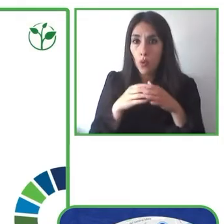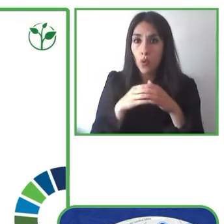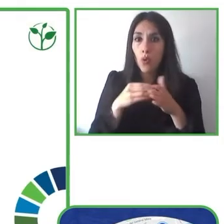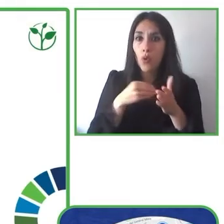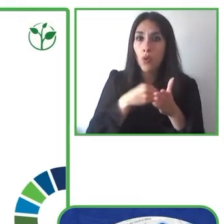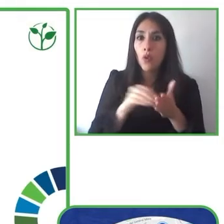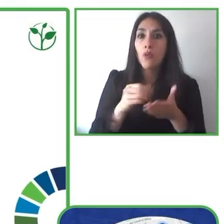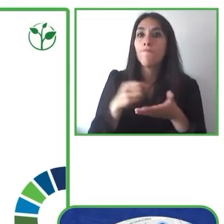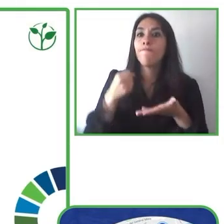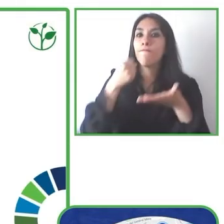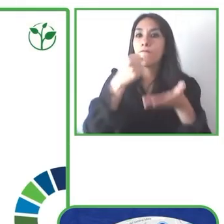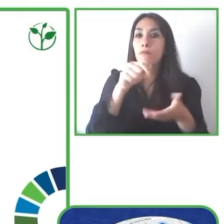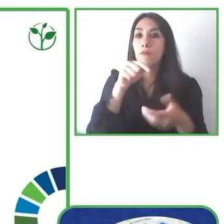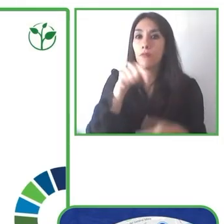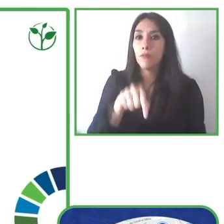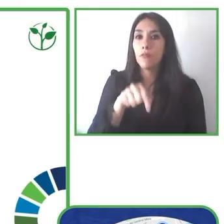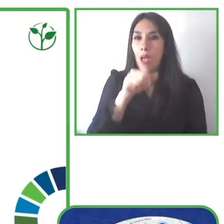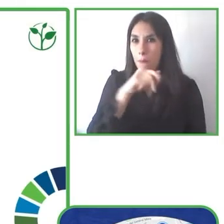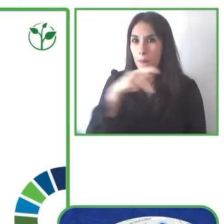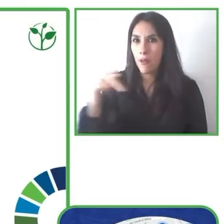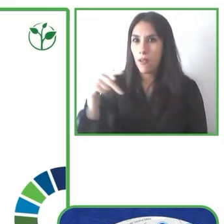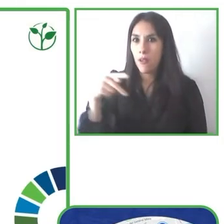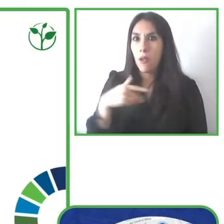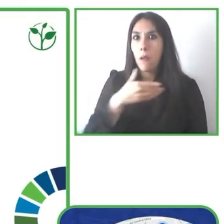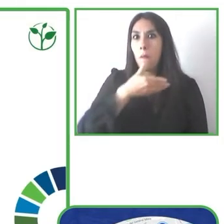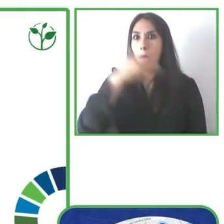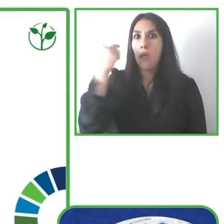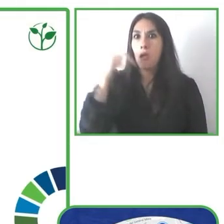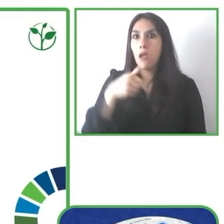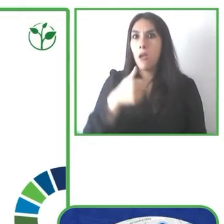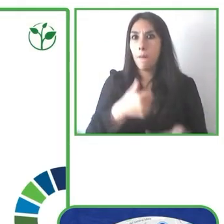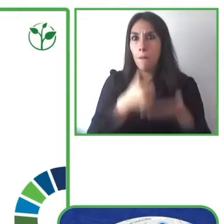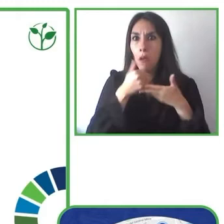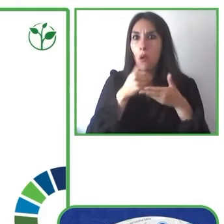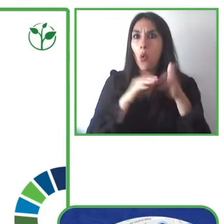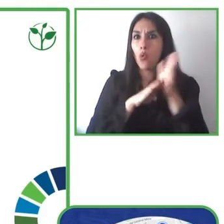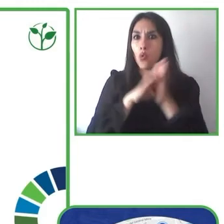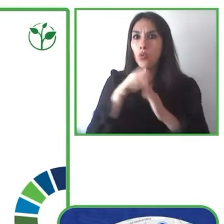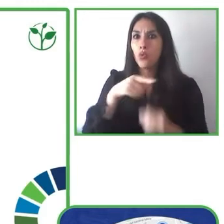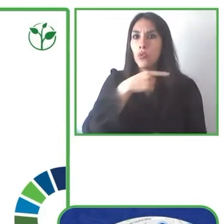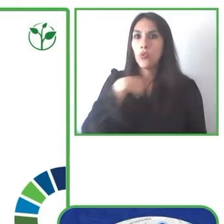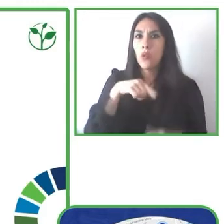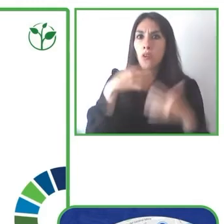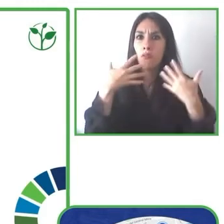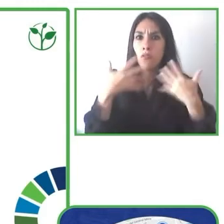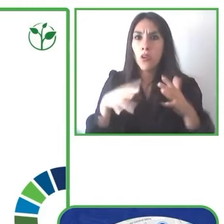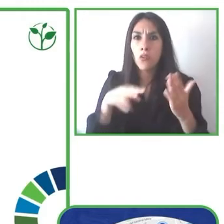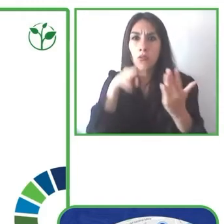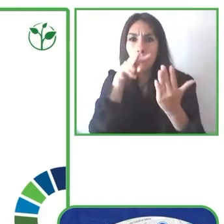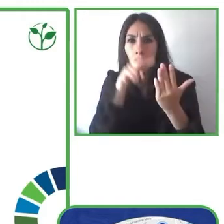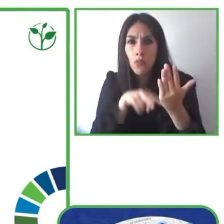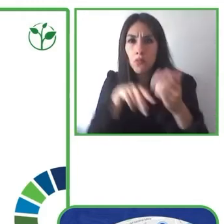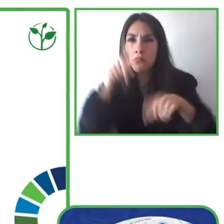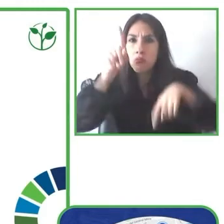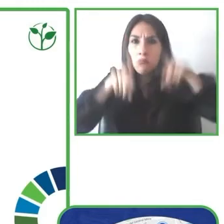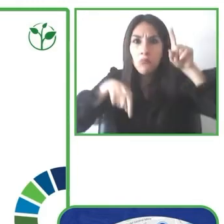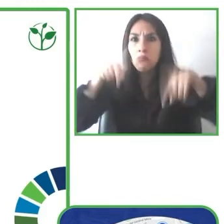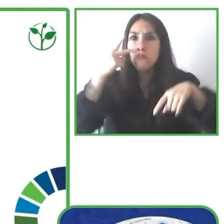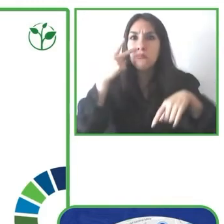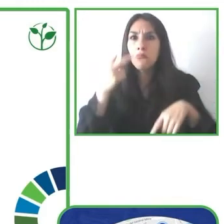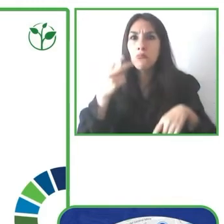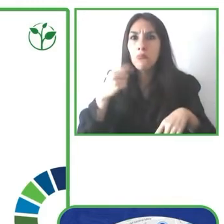add more and more features to our platform. We've been able to bring together a lot of